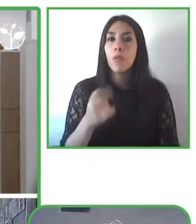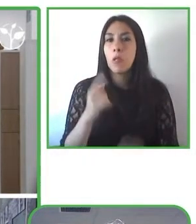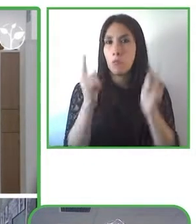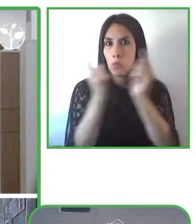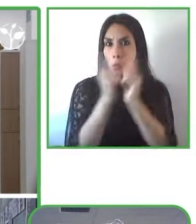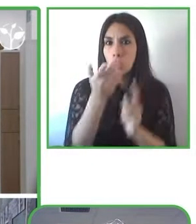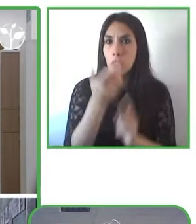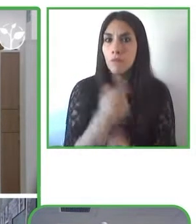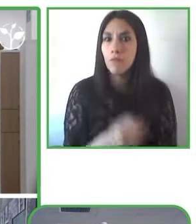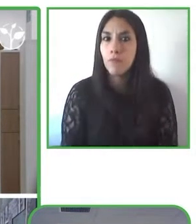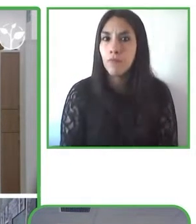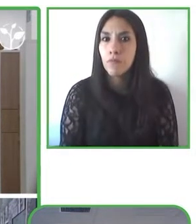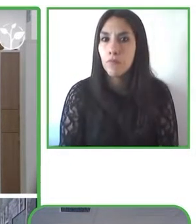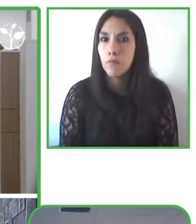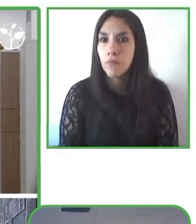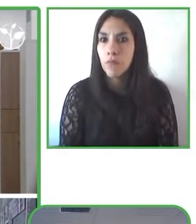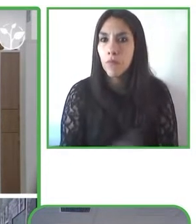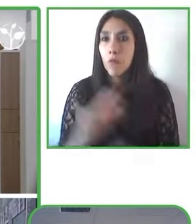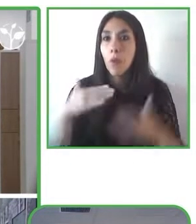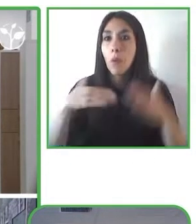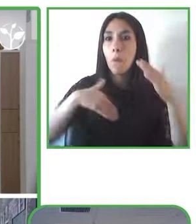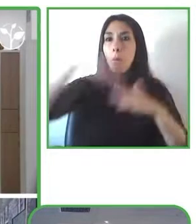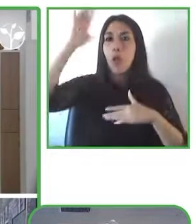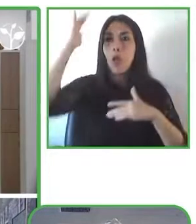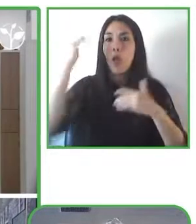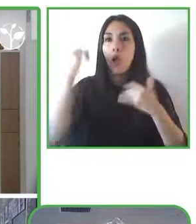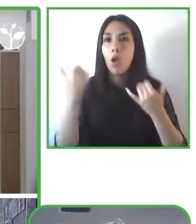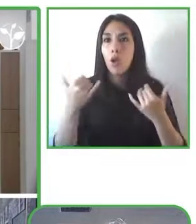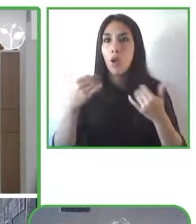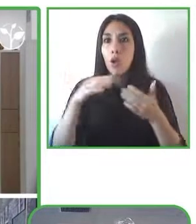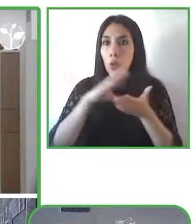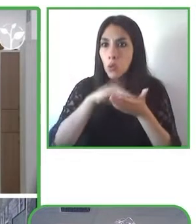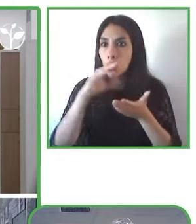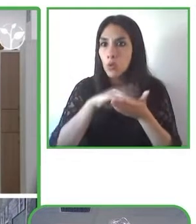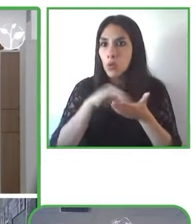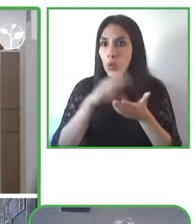already started the first three courses and we hope the new courses